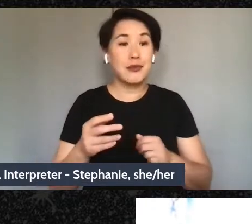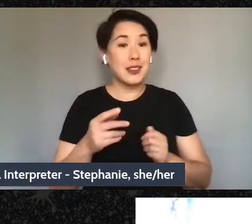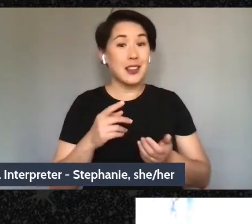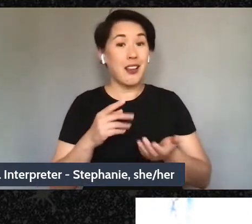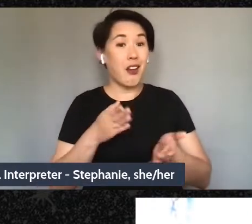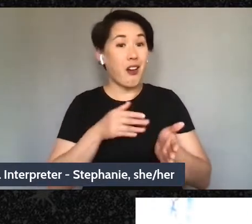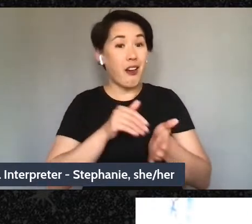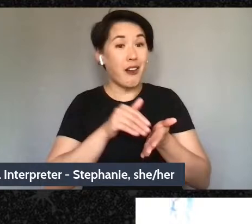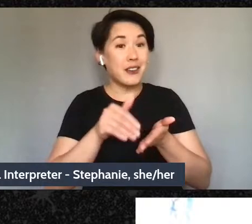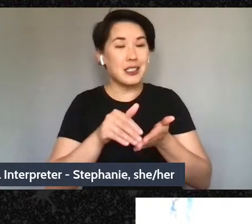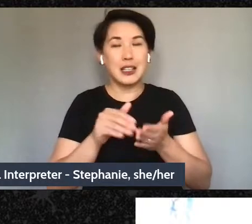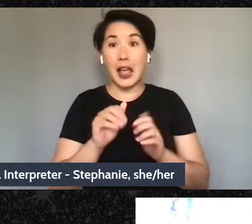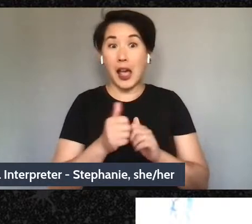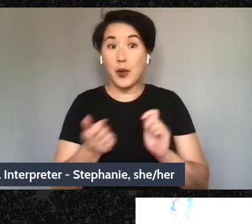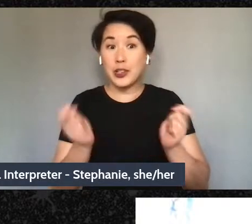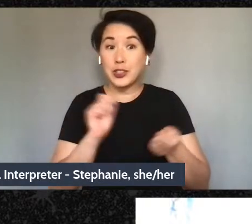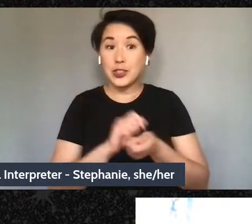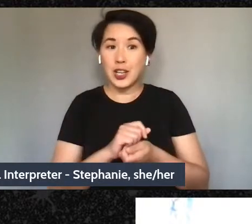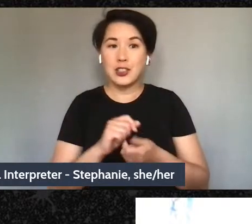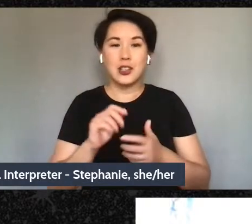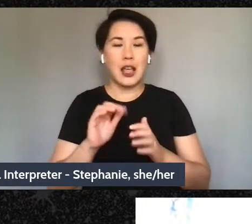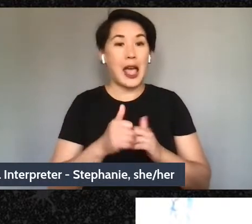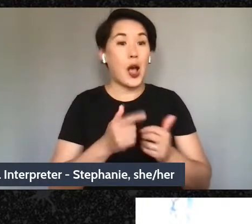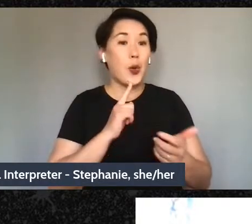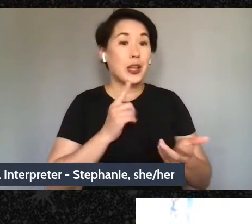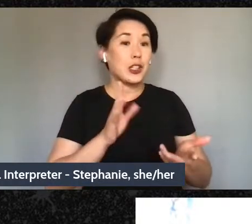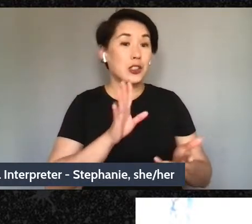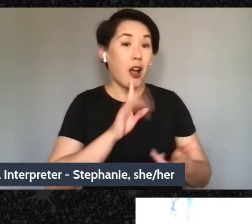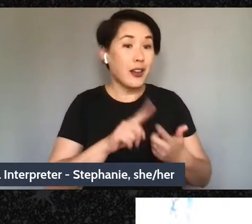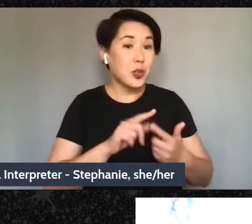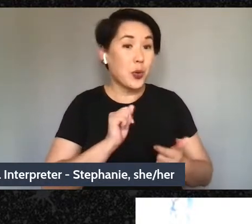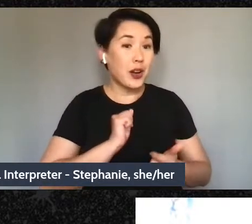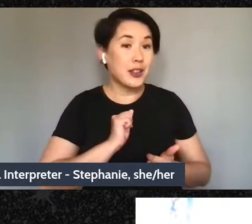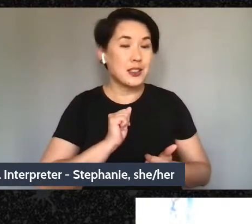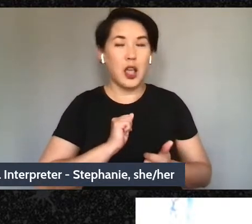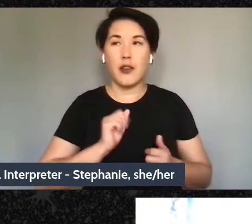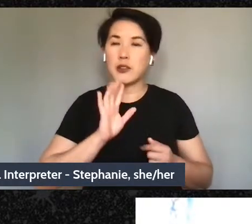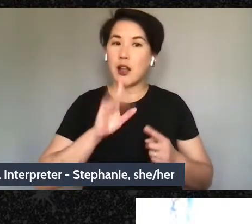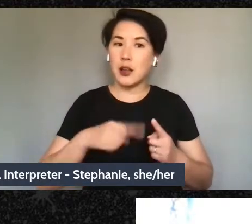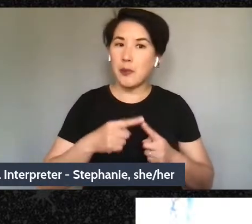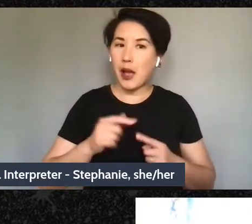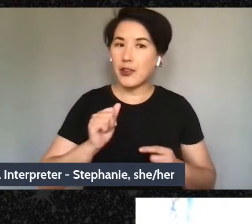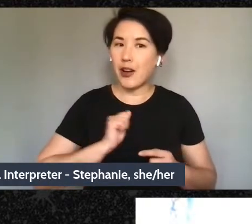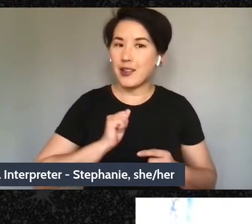you the way that we-we talk to ourselves, or we talk about ourselves those kind of things change,